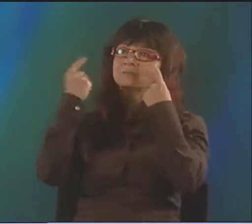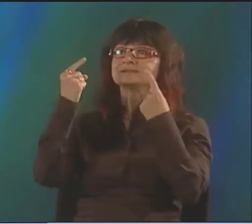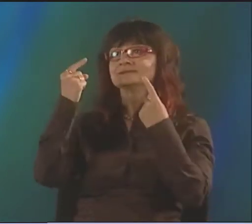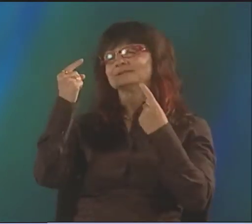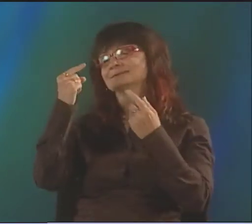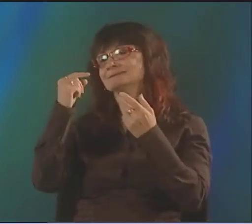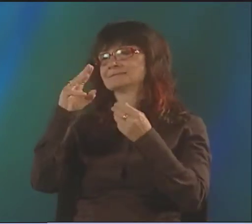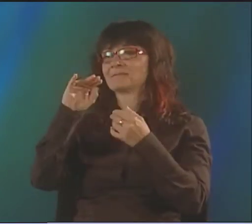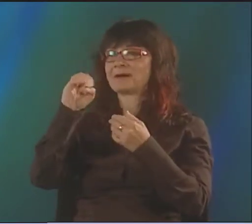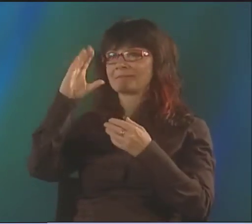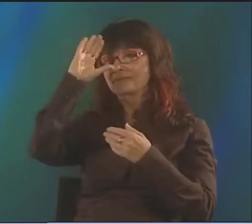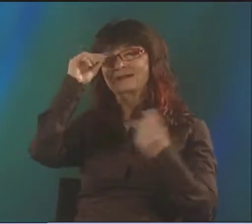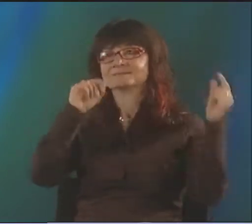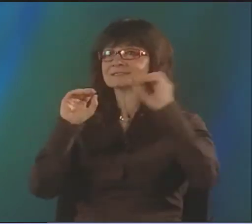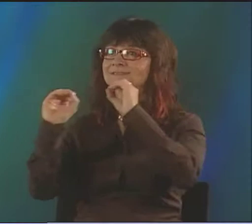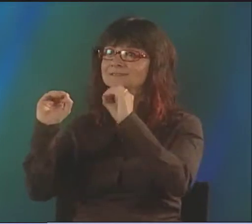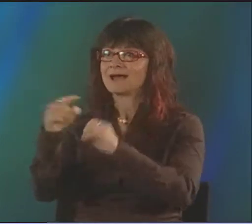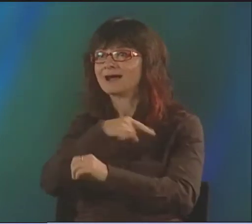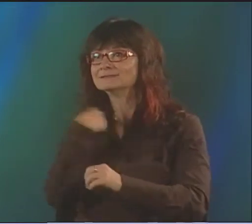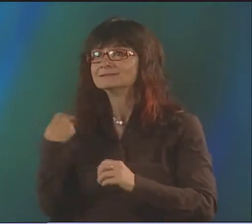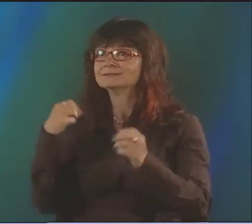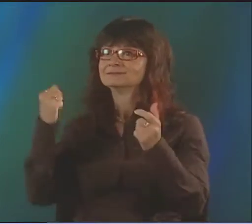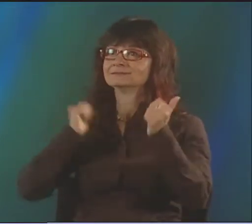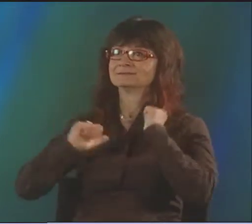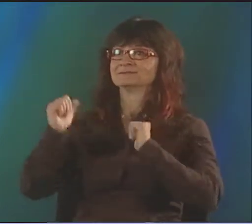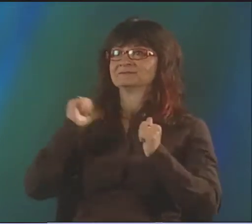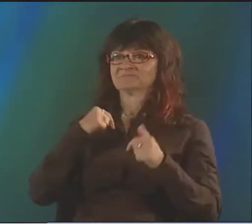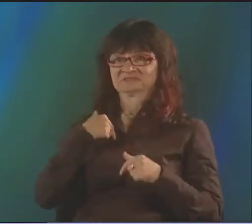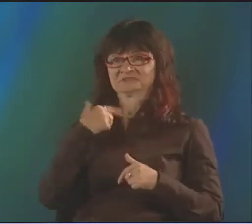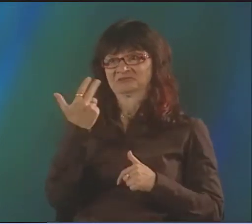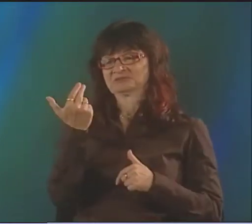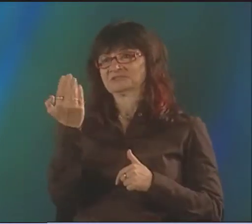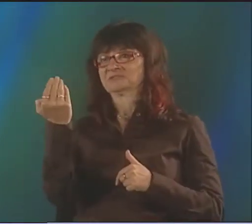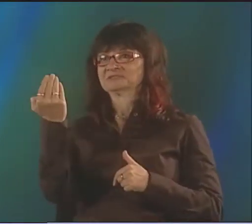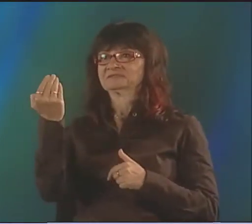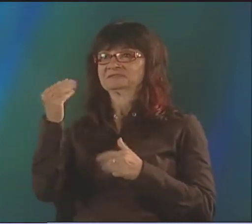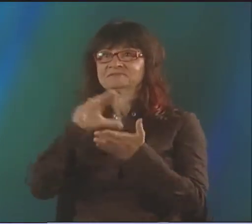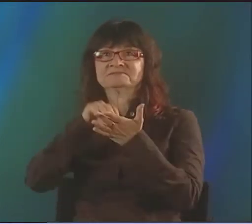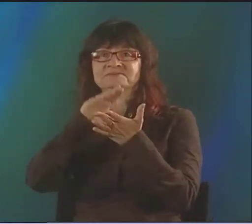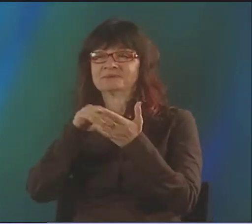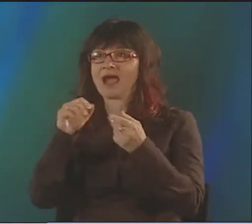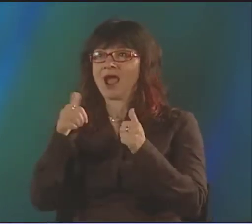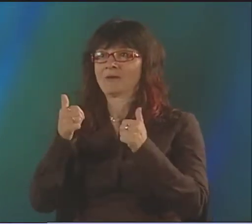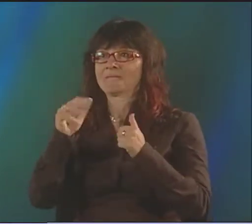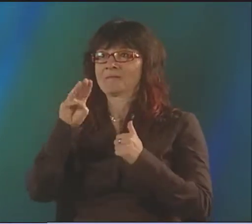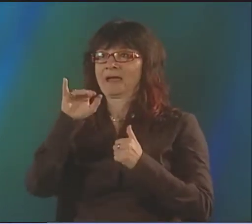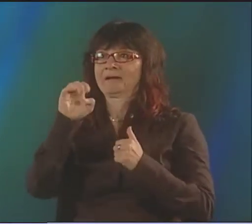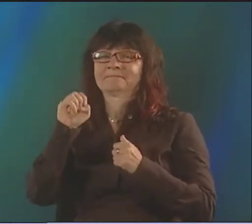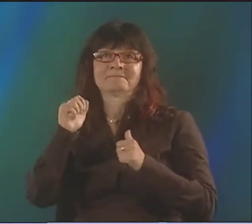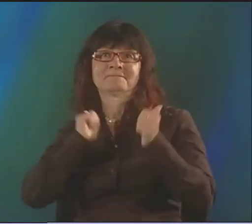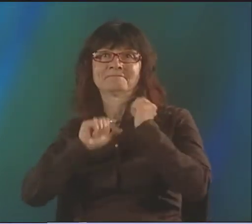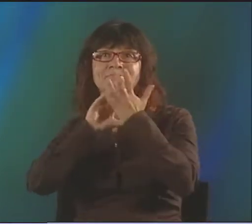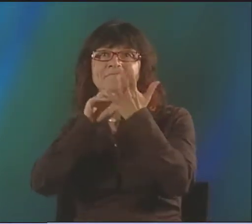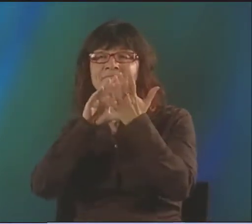AND SO SOME WELL-KNOWN MIME WOULD COME AND WOULD GIVE US A WORKSHOP ON MIME. THAT WAS WHEN I WAS ABOUT 13 OR 14 YEARS OLD,